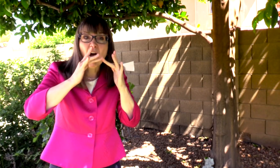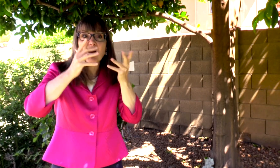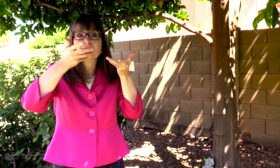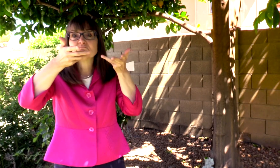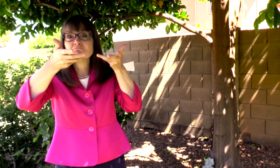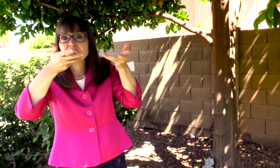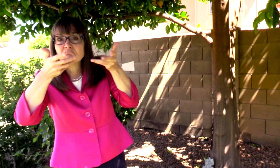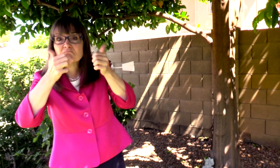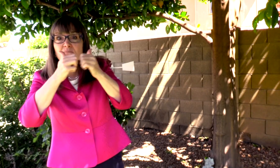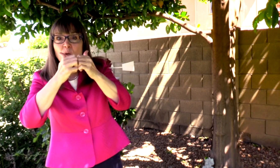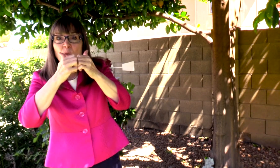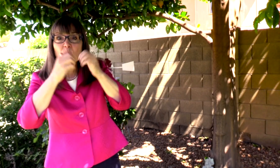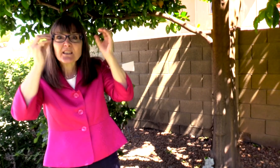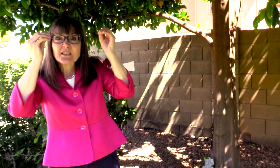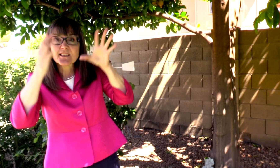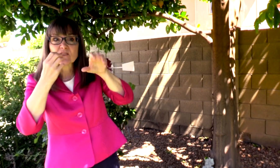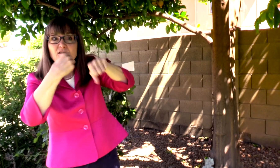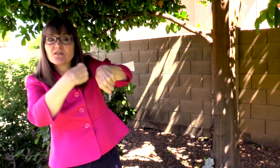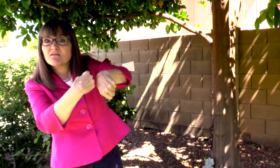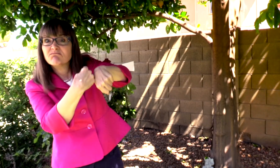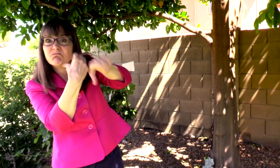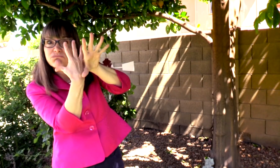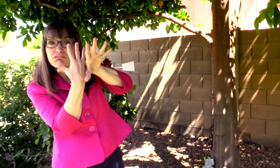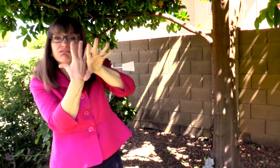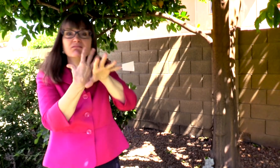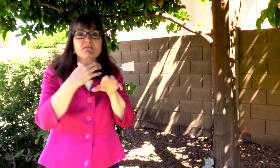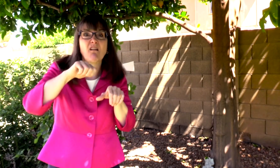INTERACTING WITH YOUR TEACHERS, OTHER